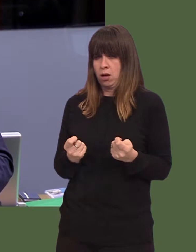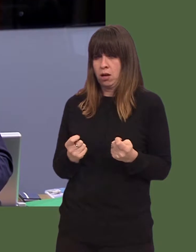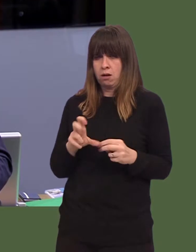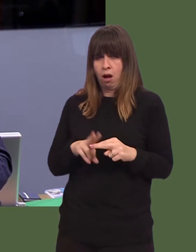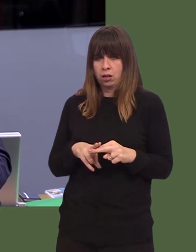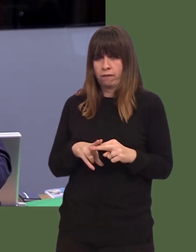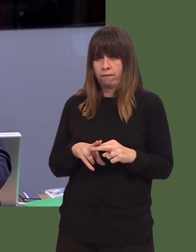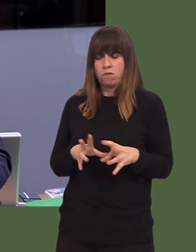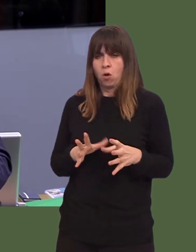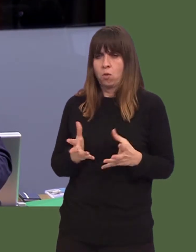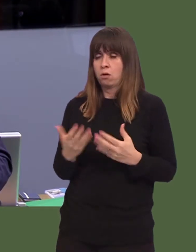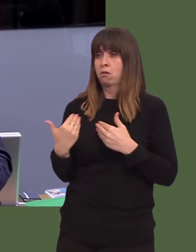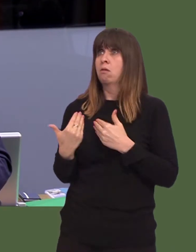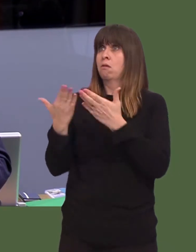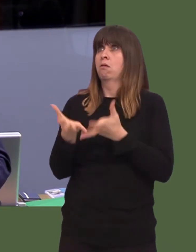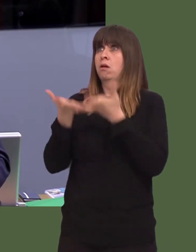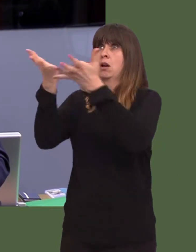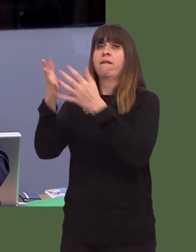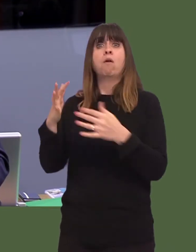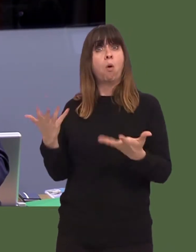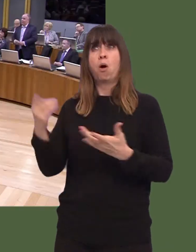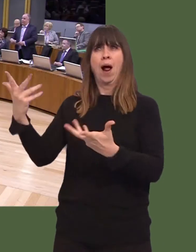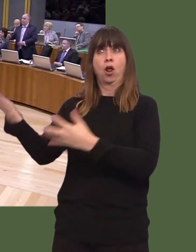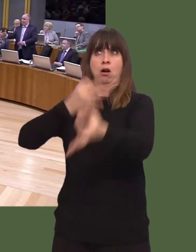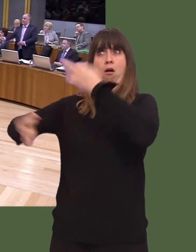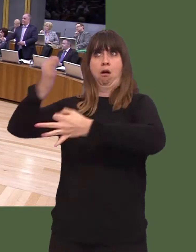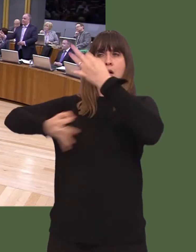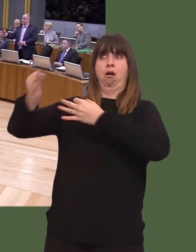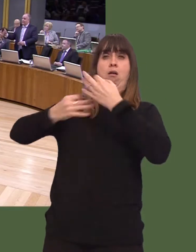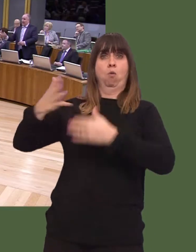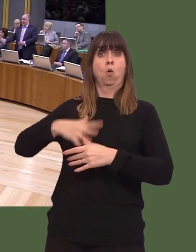you be showing a tin ear to the requests that are coming out of north Wales from businesses